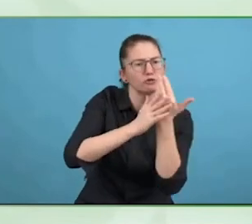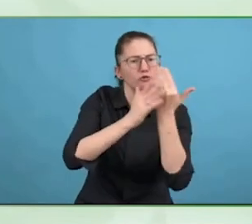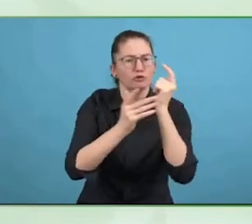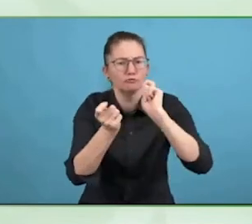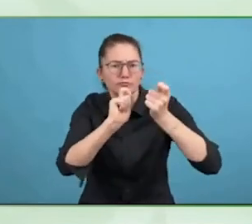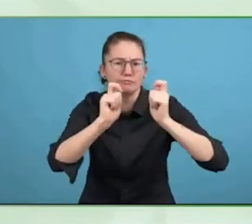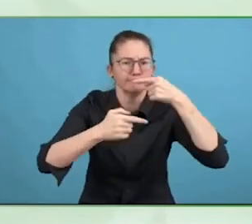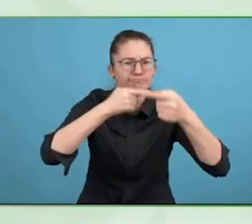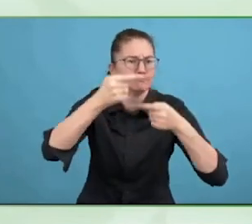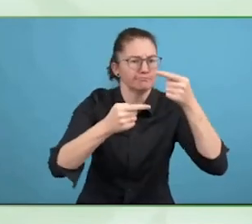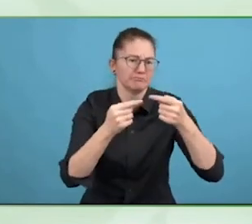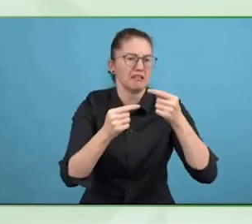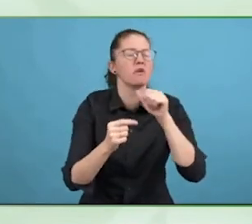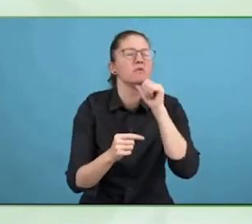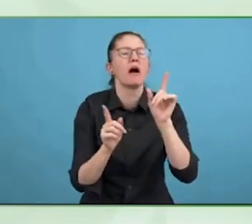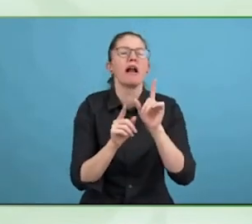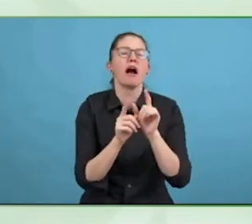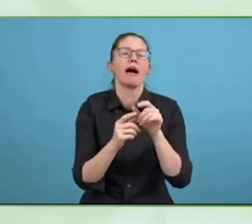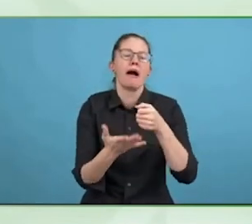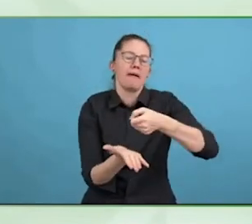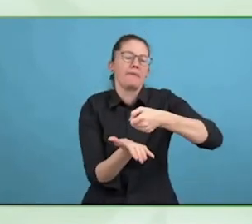online to allow anybody to have access.